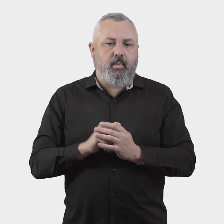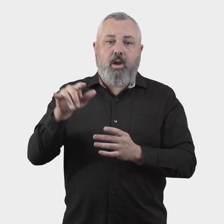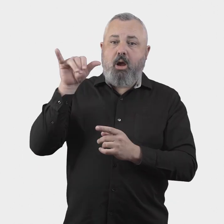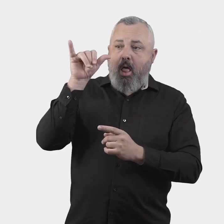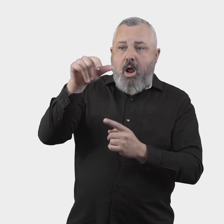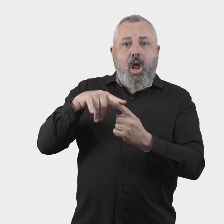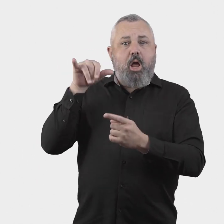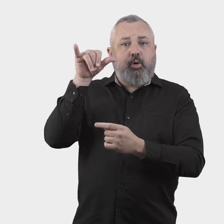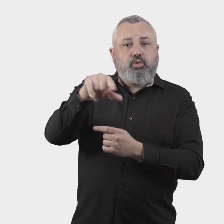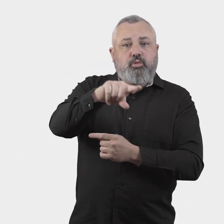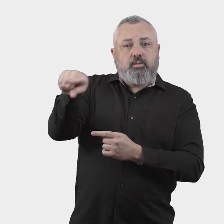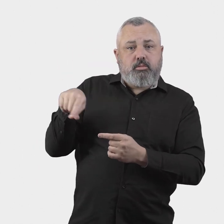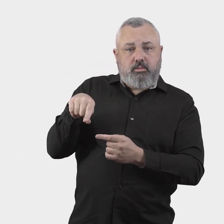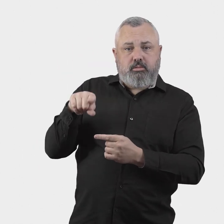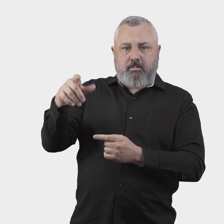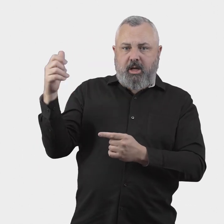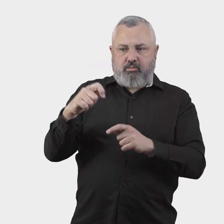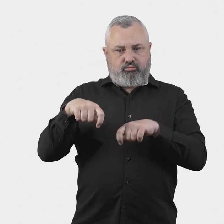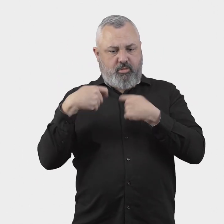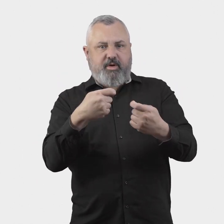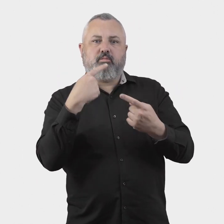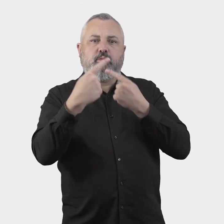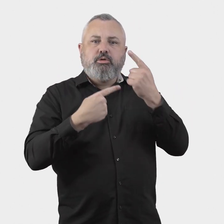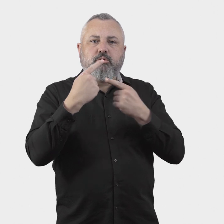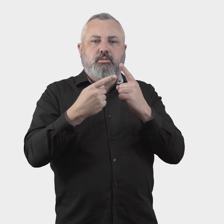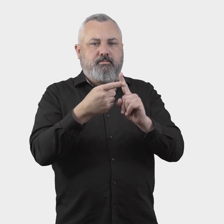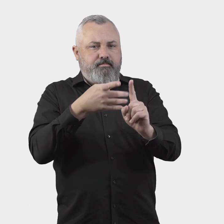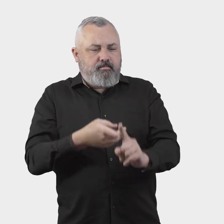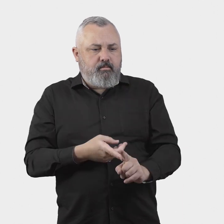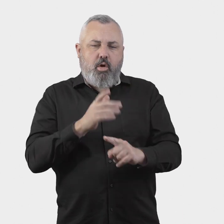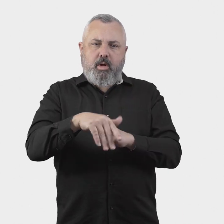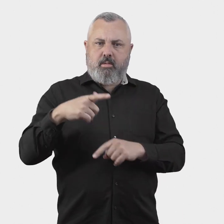which may require powers for the ombudsperson to direct airlines to provide certain information to the